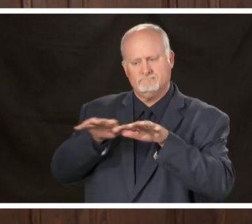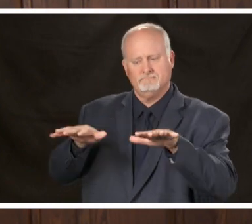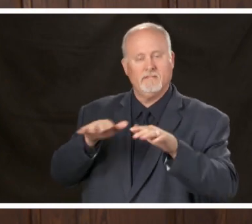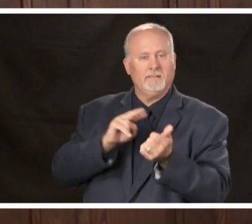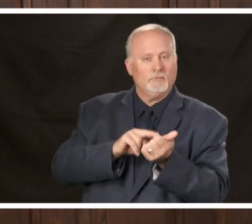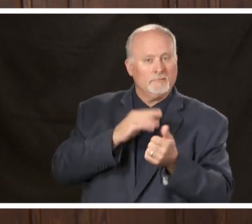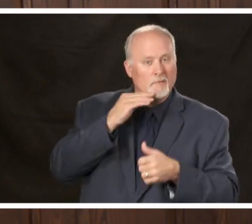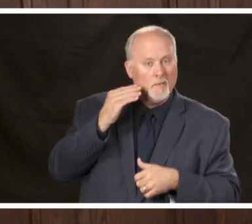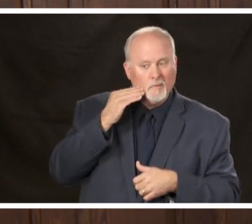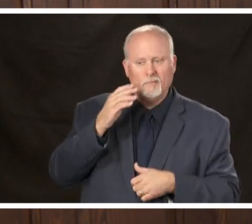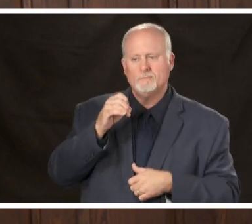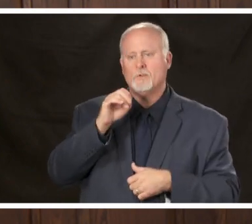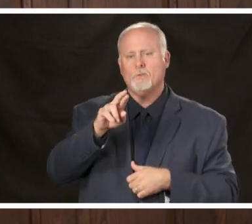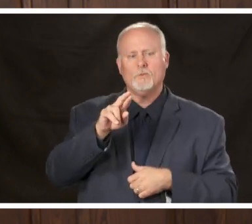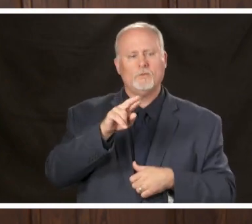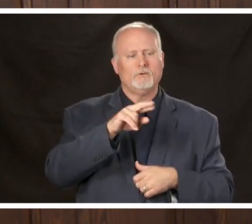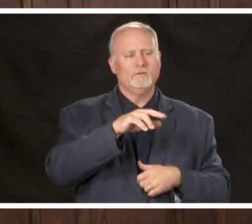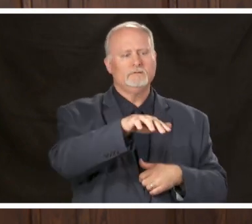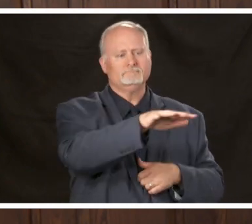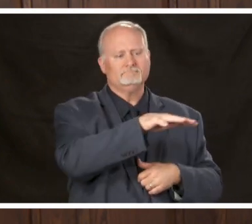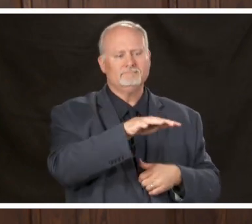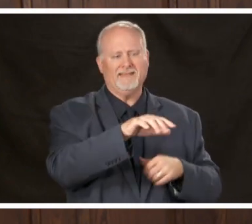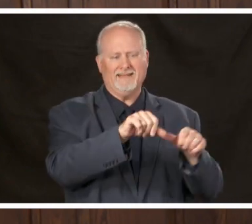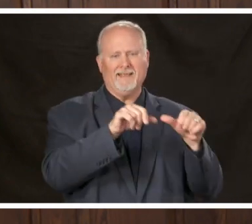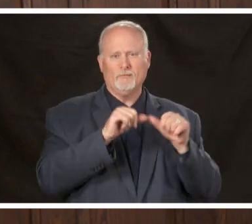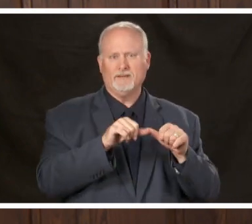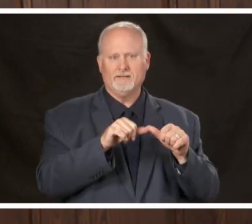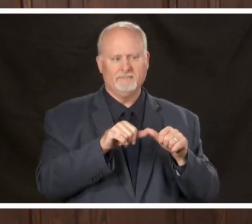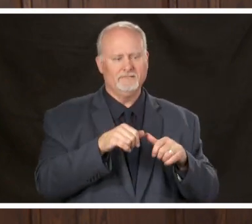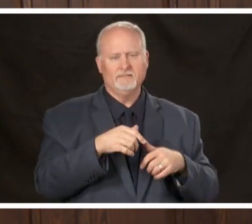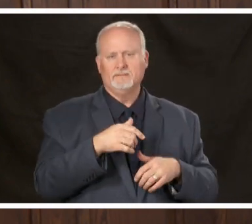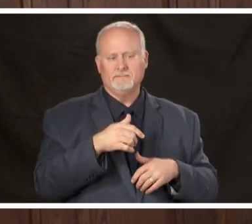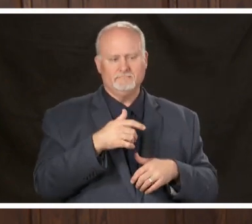or another a congregate living situation where we have to send people into that